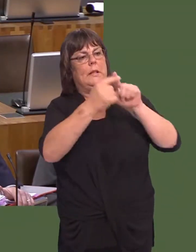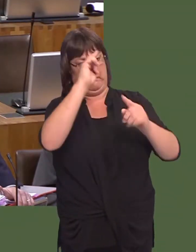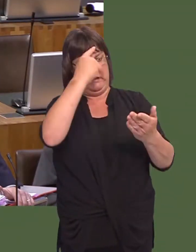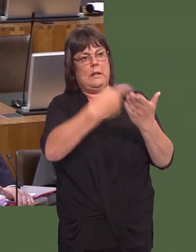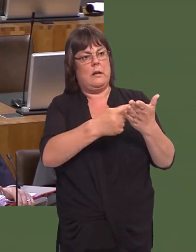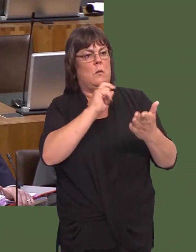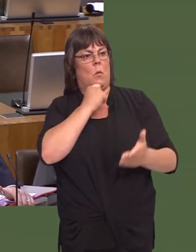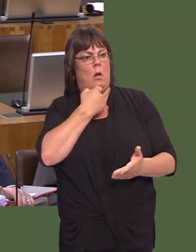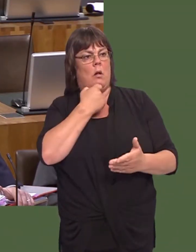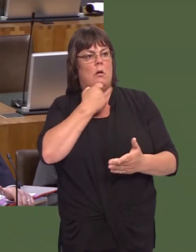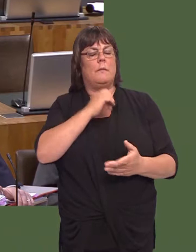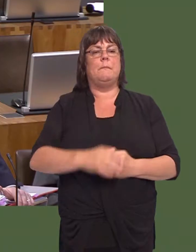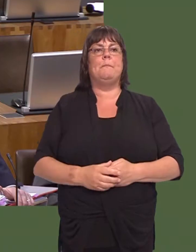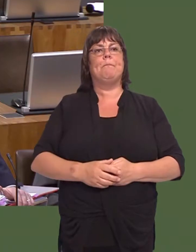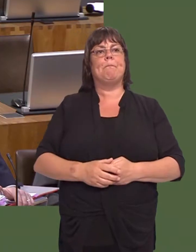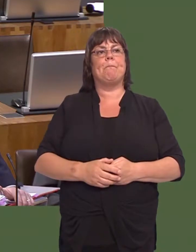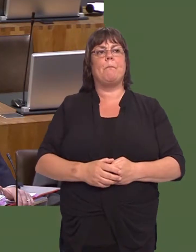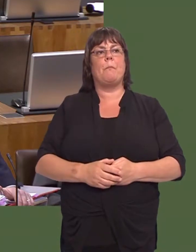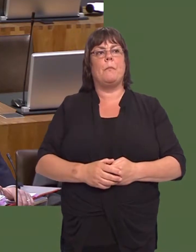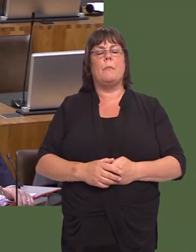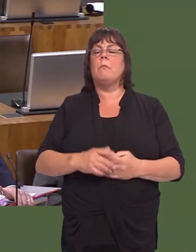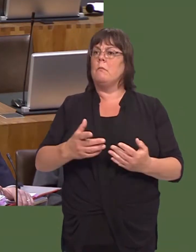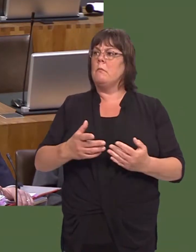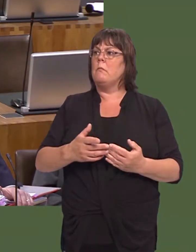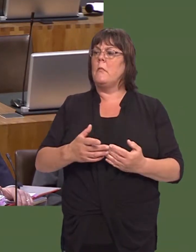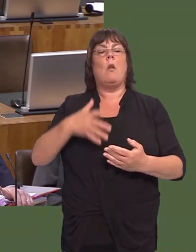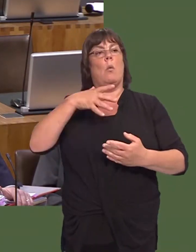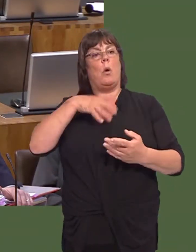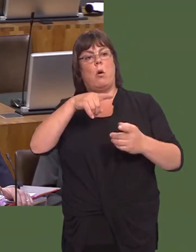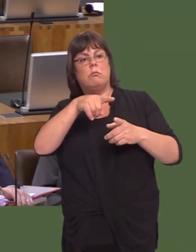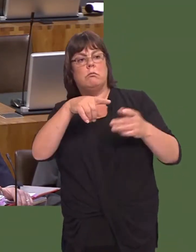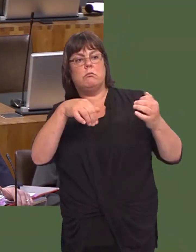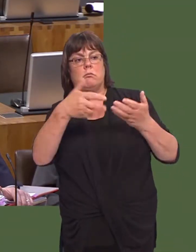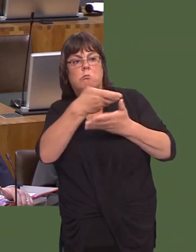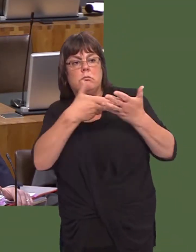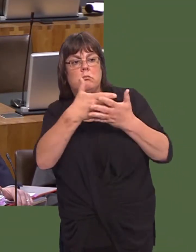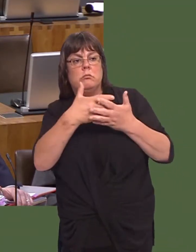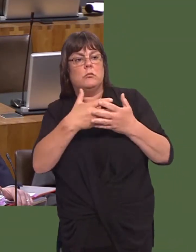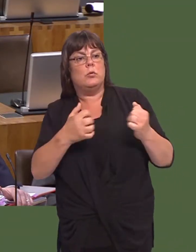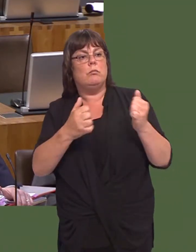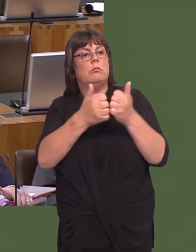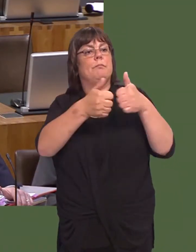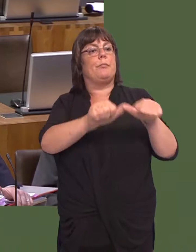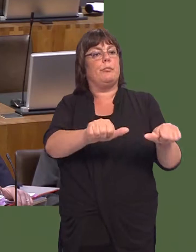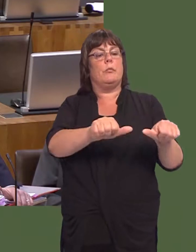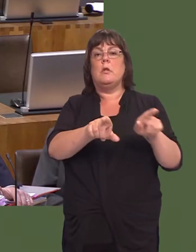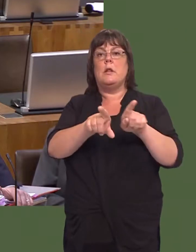That is the plan at this moment in time. We want to get this dealt with, obviously, as the people of Blaenau Gwent would as well.